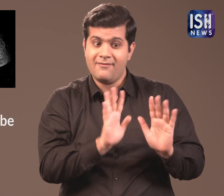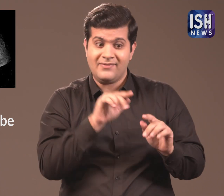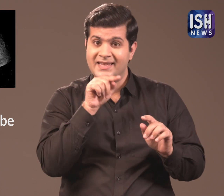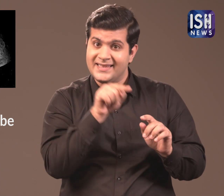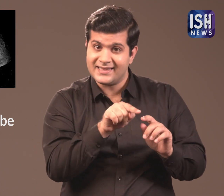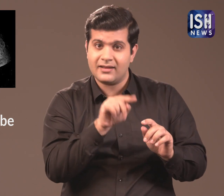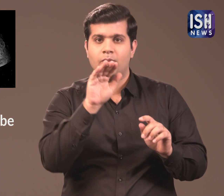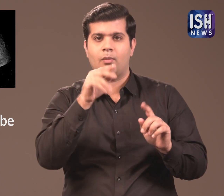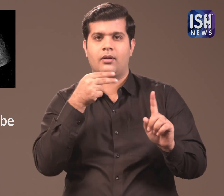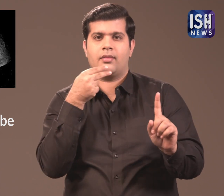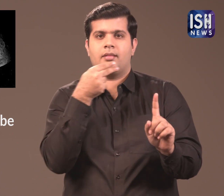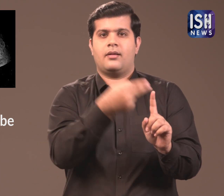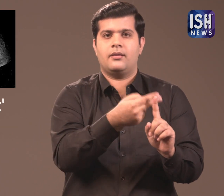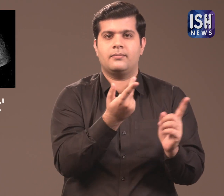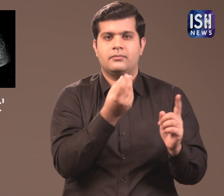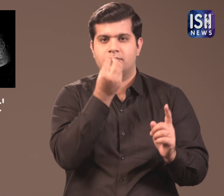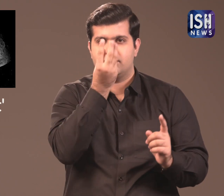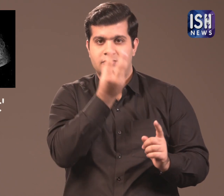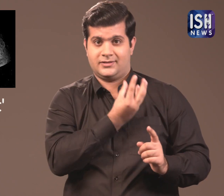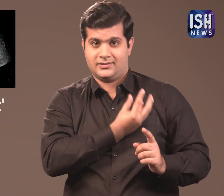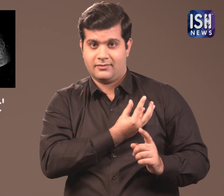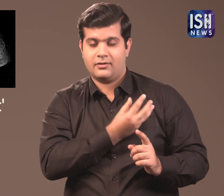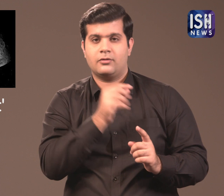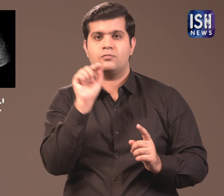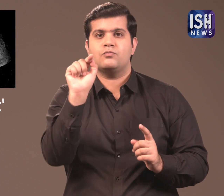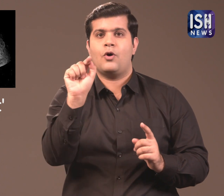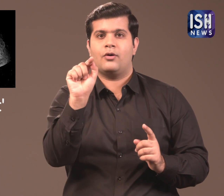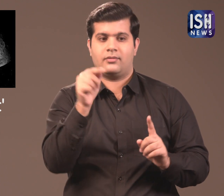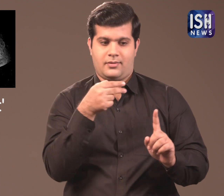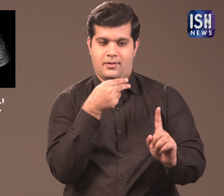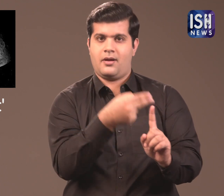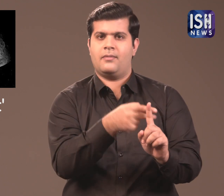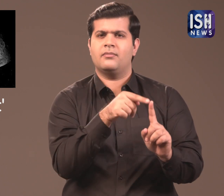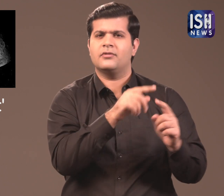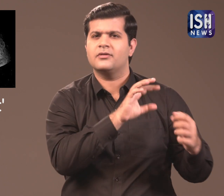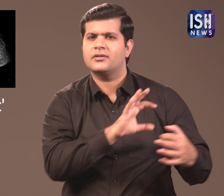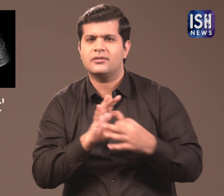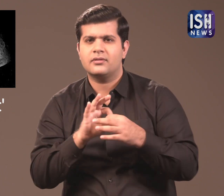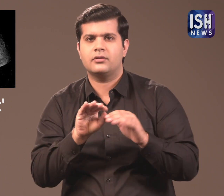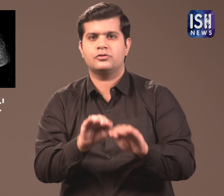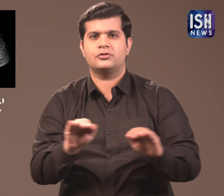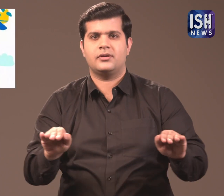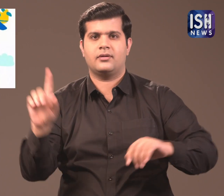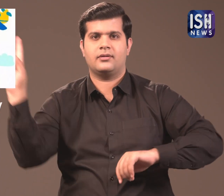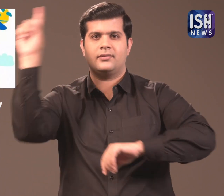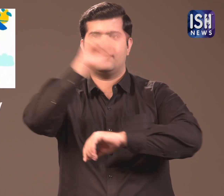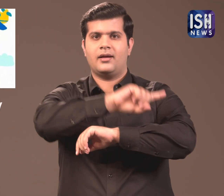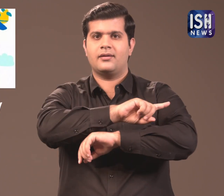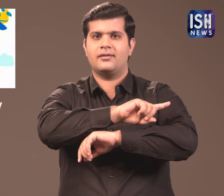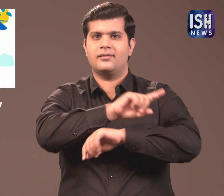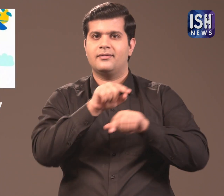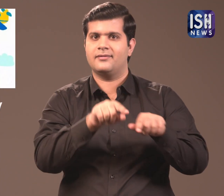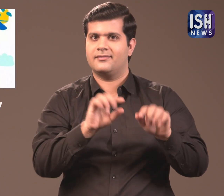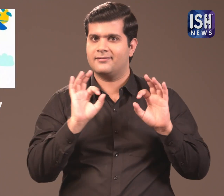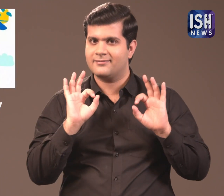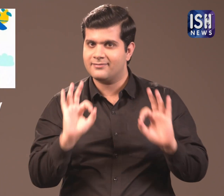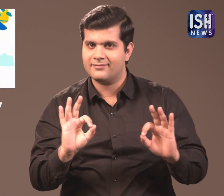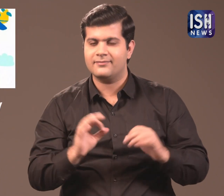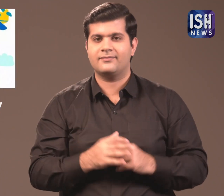They named this spot "Jawahar Point" as it was Children's Day.